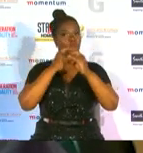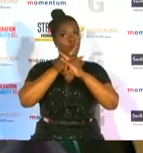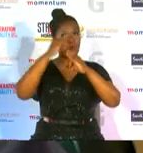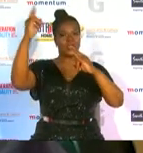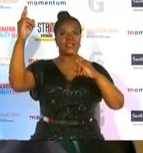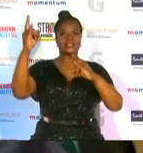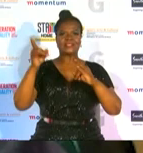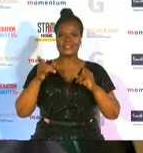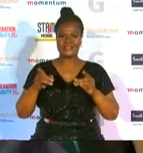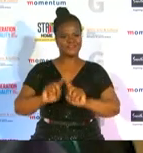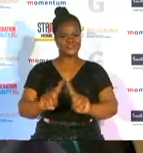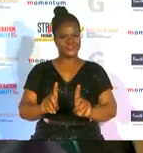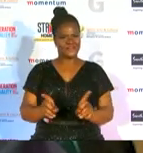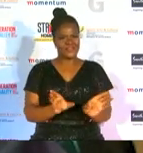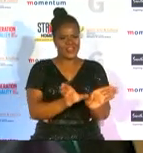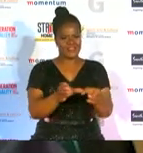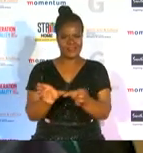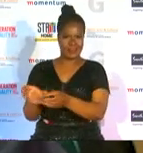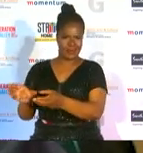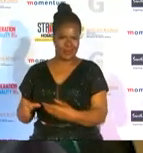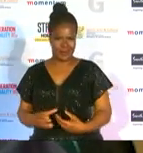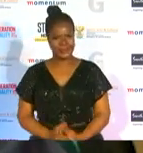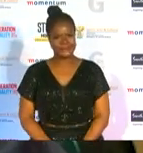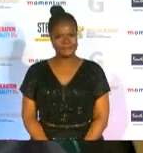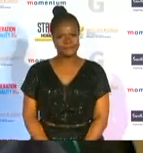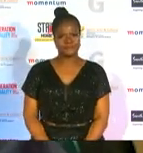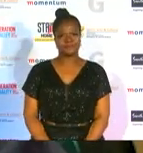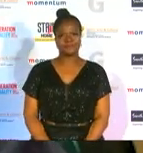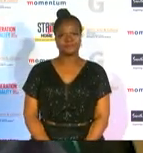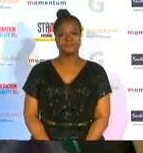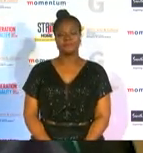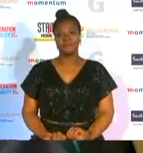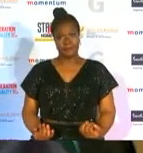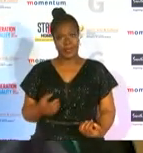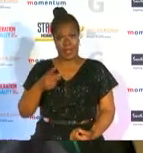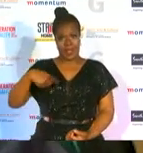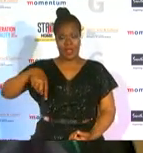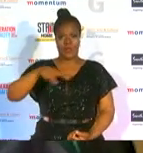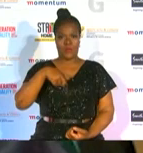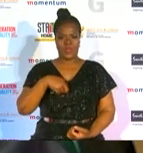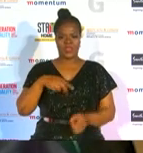in the various categories as we the department of sport arts and